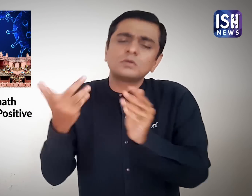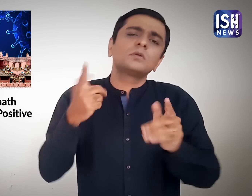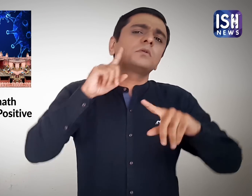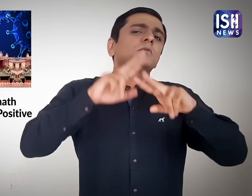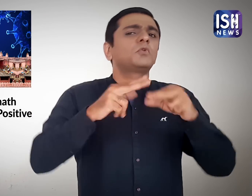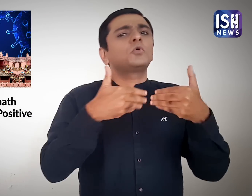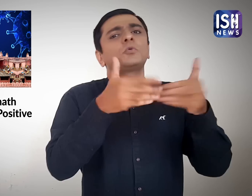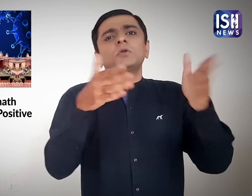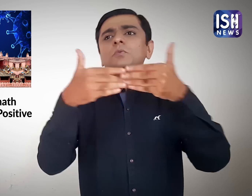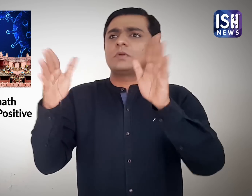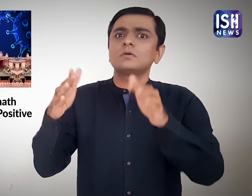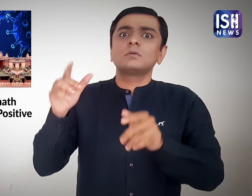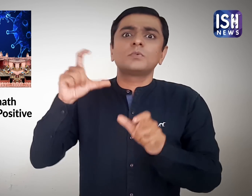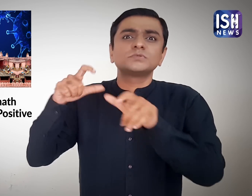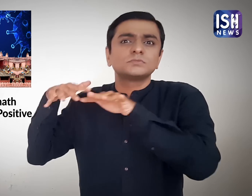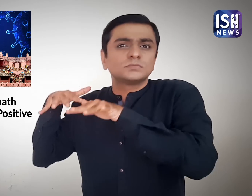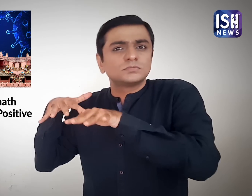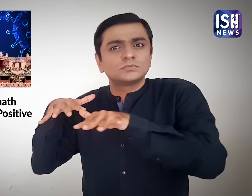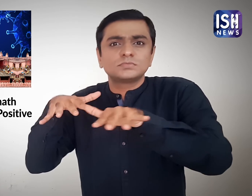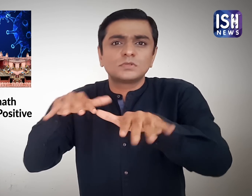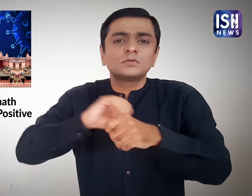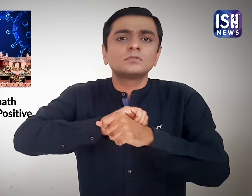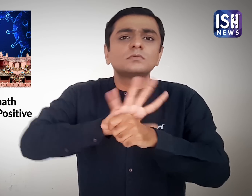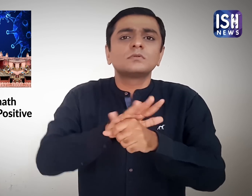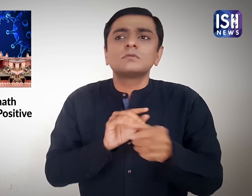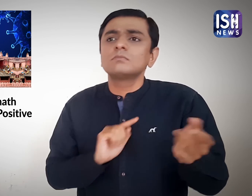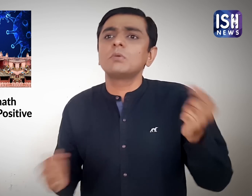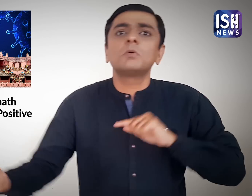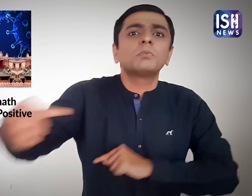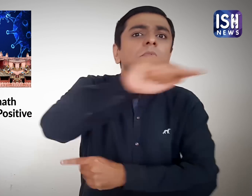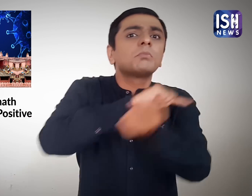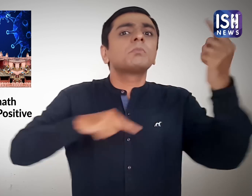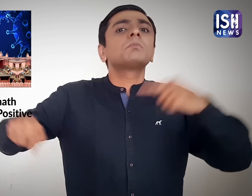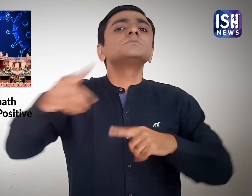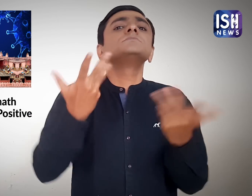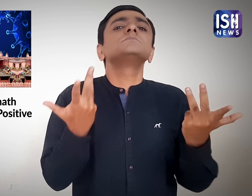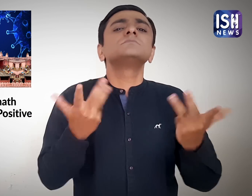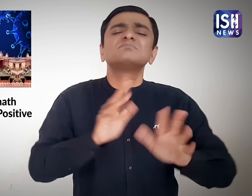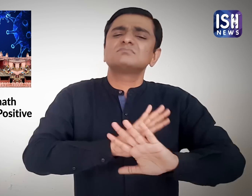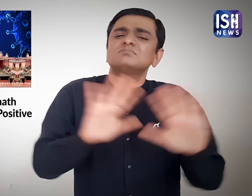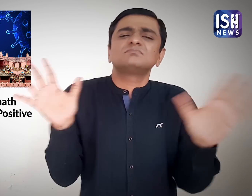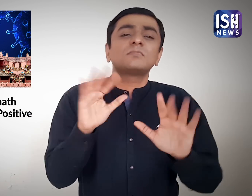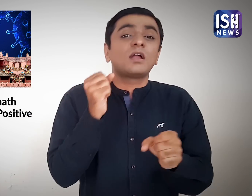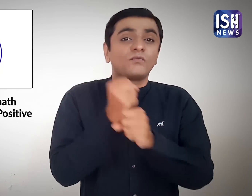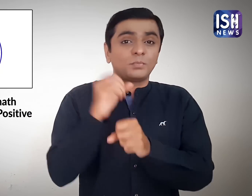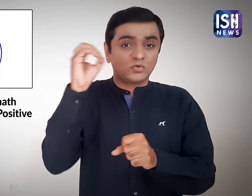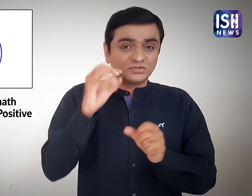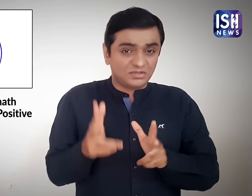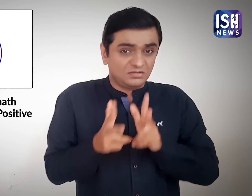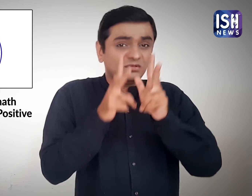If devotees are allowed in, it could spread the coronavirus. The Odisha government said